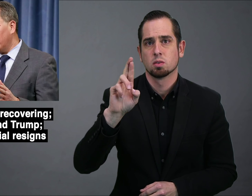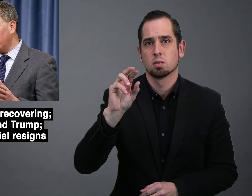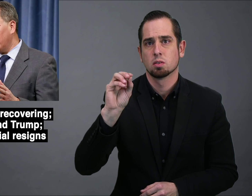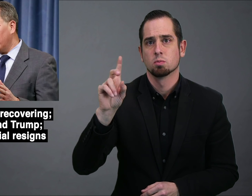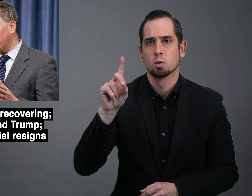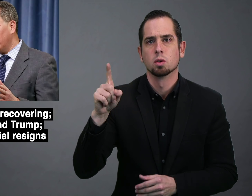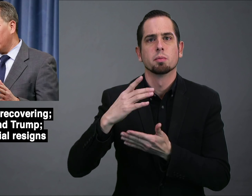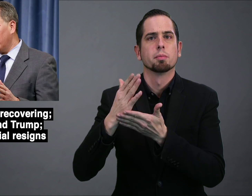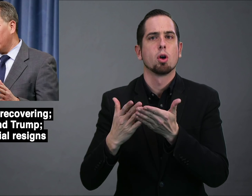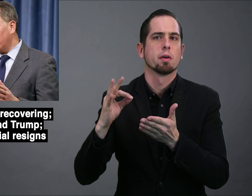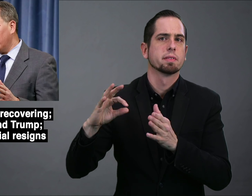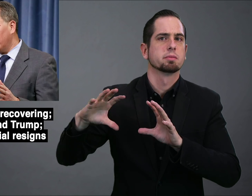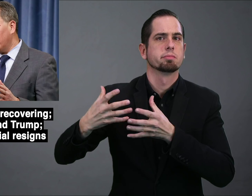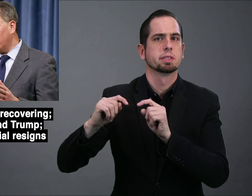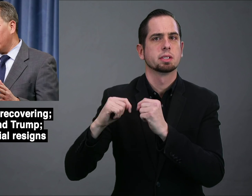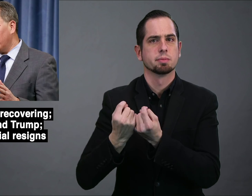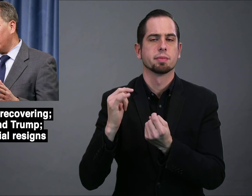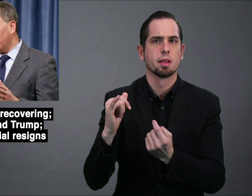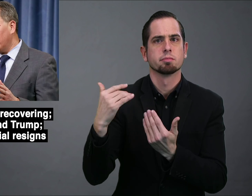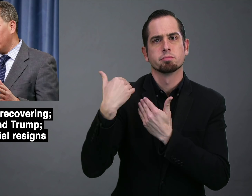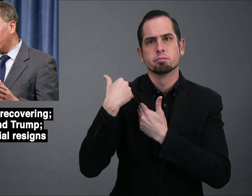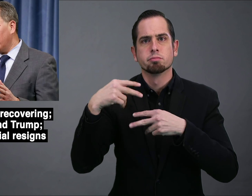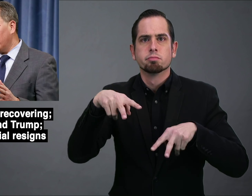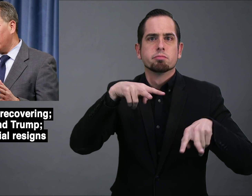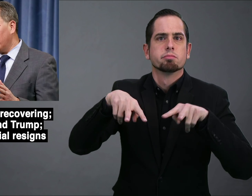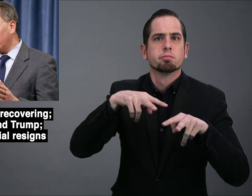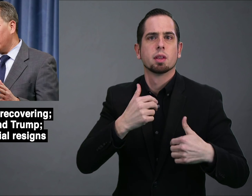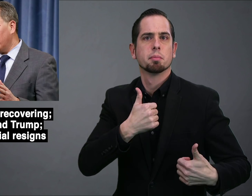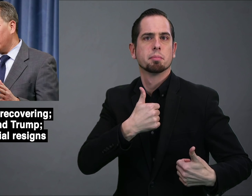Rood was a part of the team that supervised